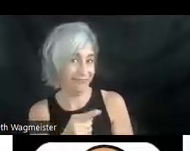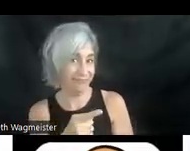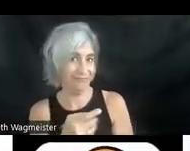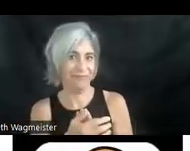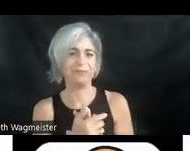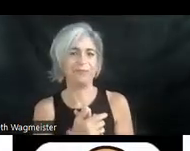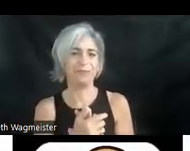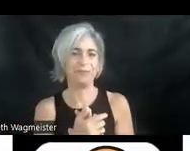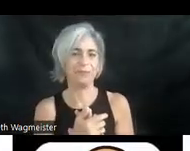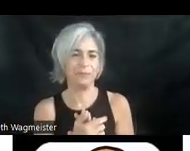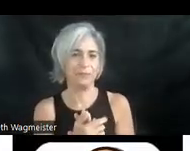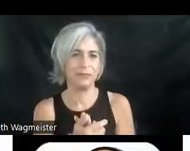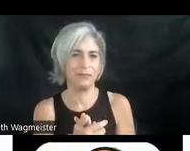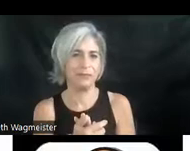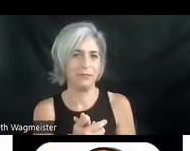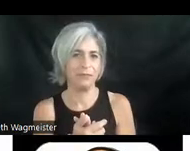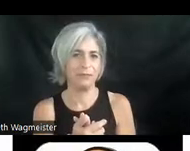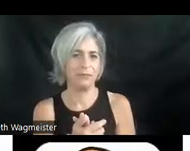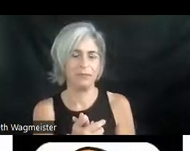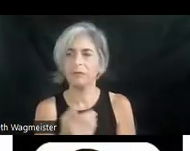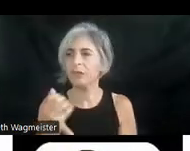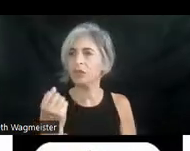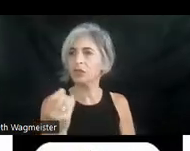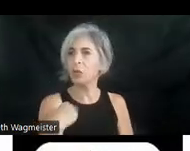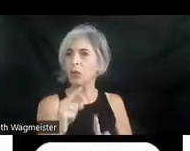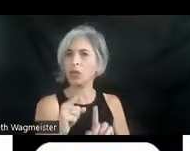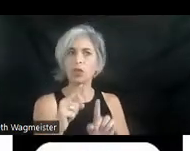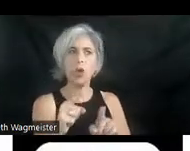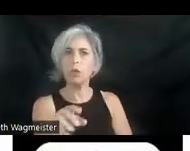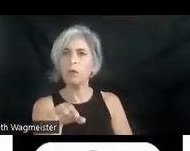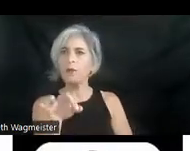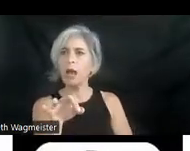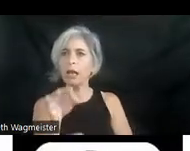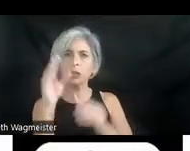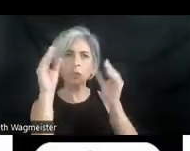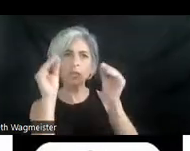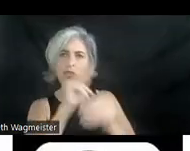to this. >> And so we go to find and teach our Prince to